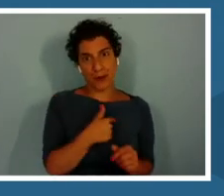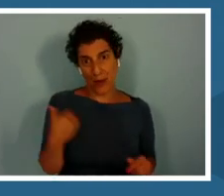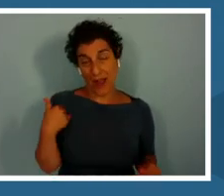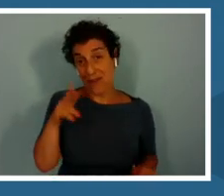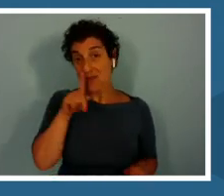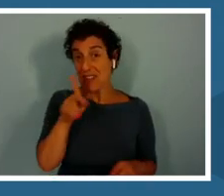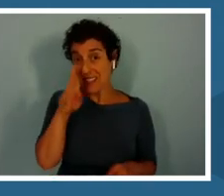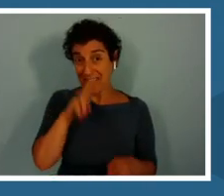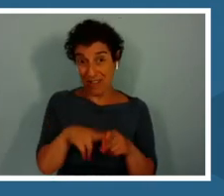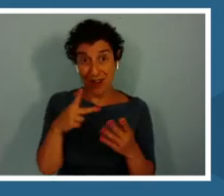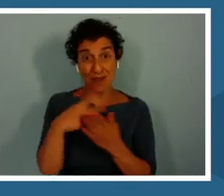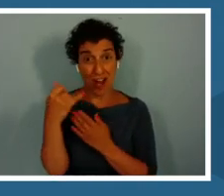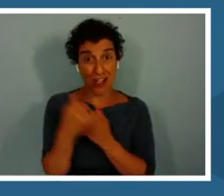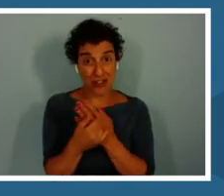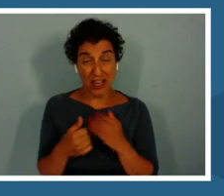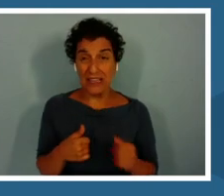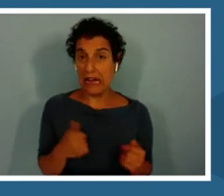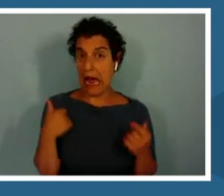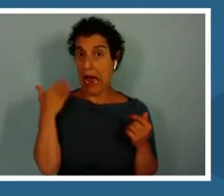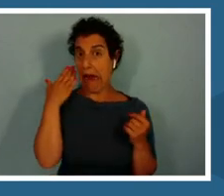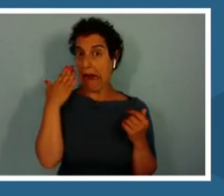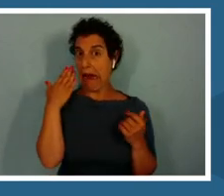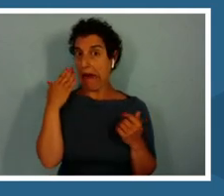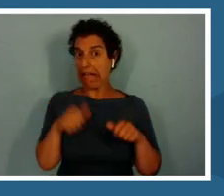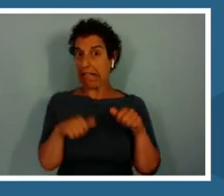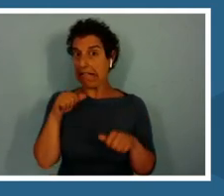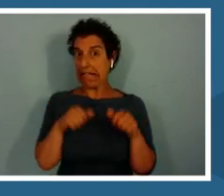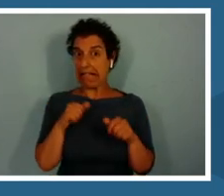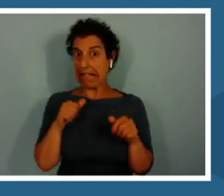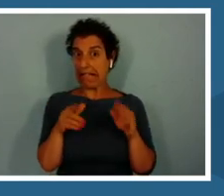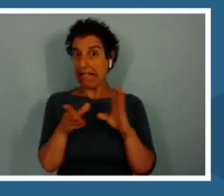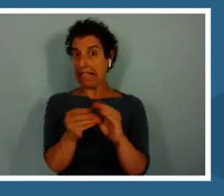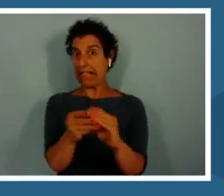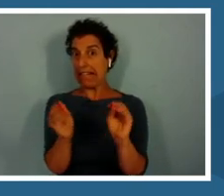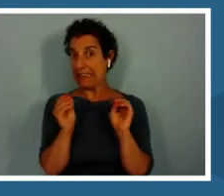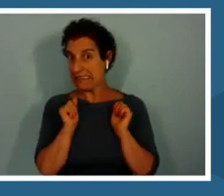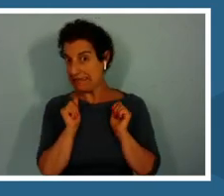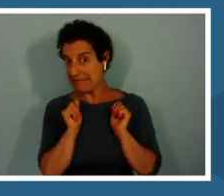I don't know if I'm allowed to talk about it yet because it is brand-new.